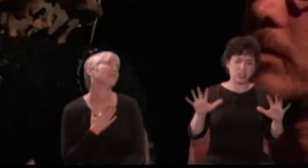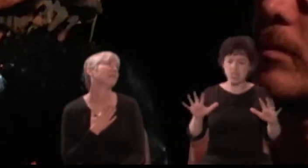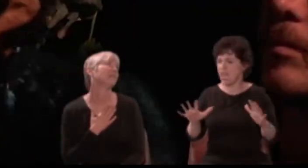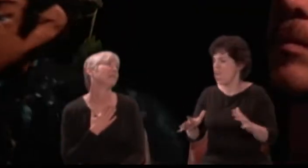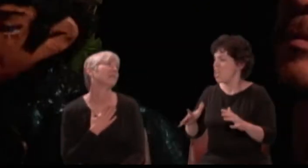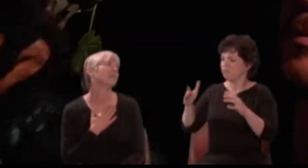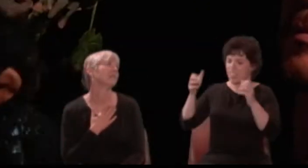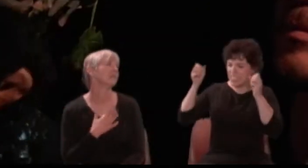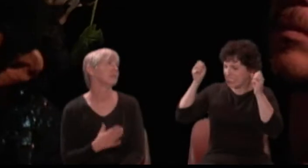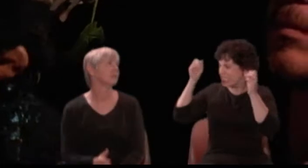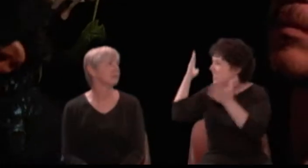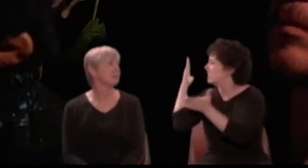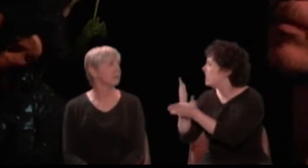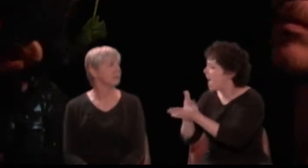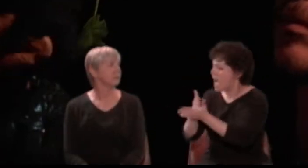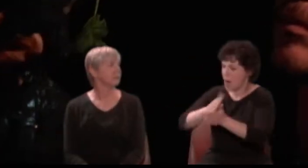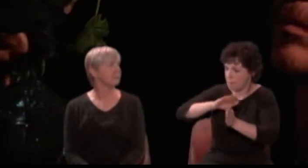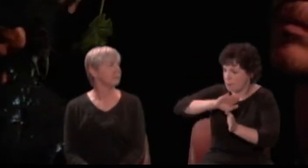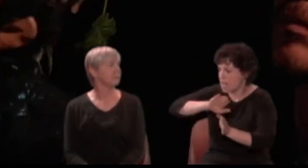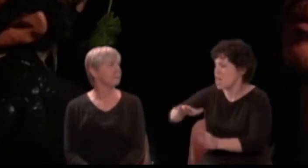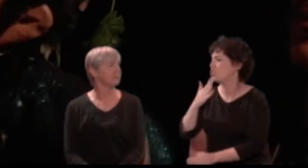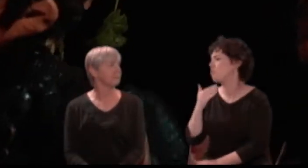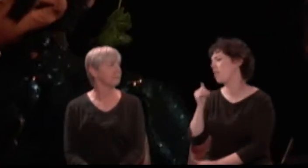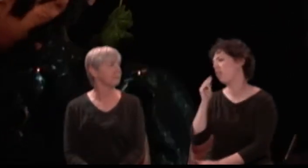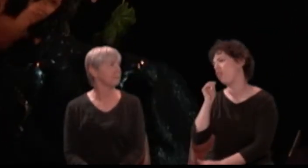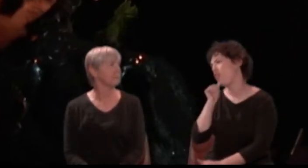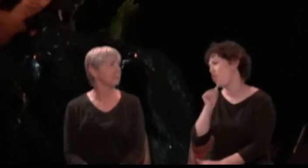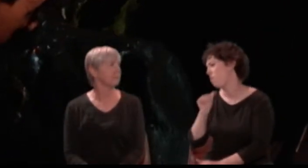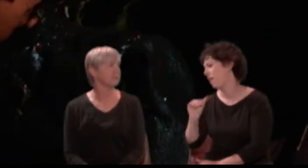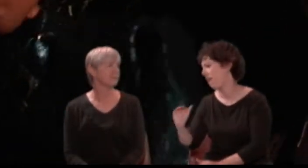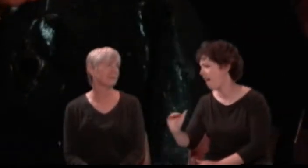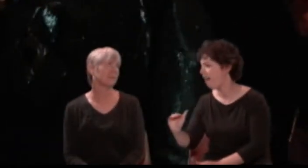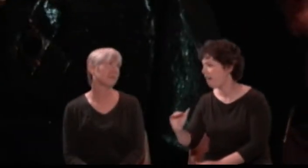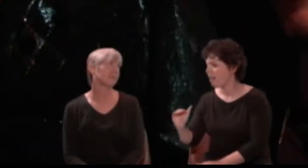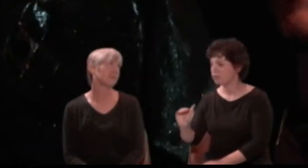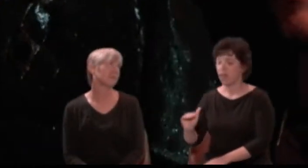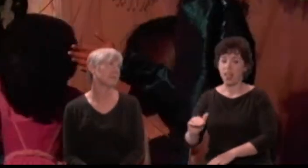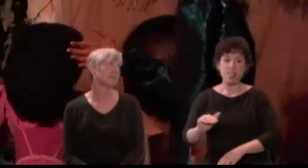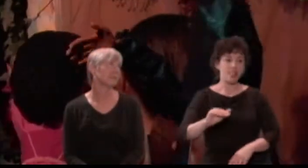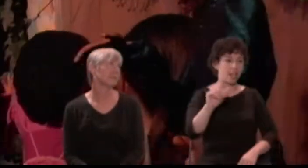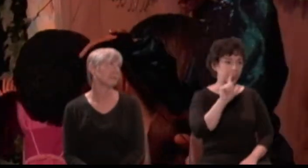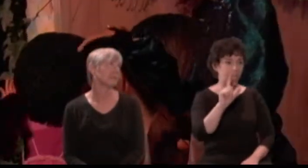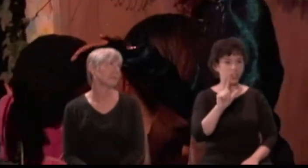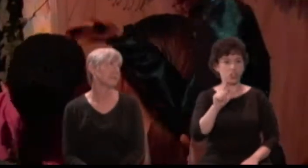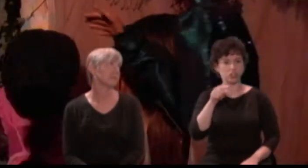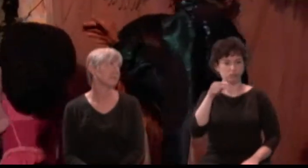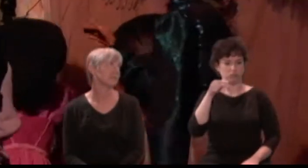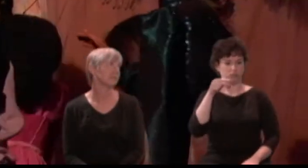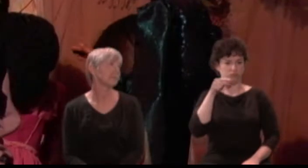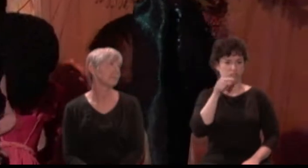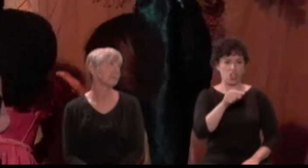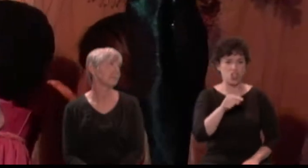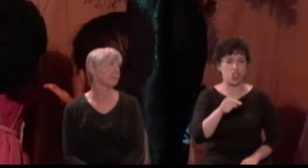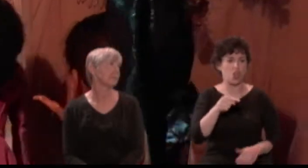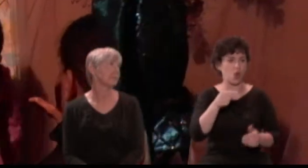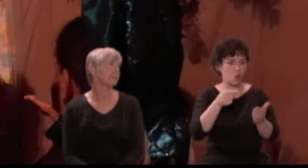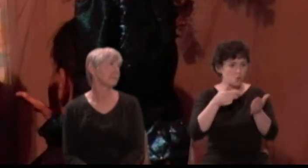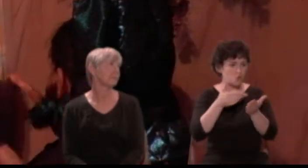Demetrius: Relent, sweet Hermia... and Lysander, yield thy crazed title to thy certain right.